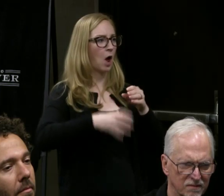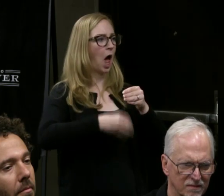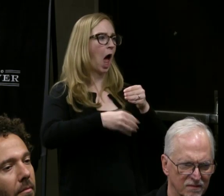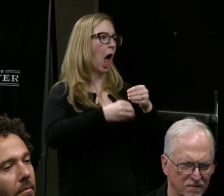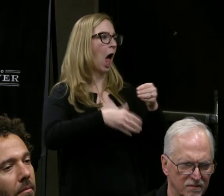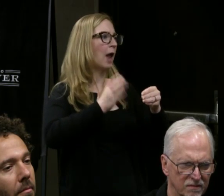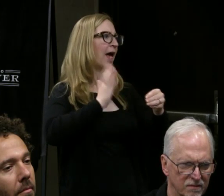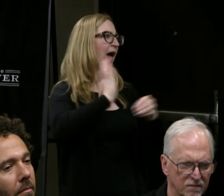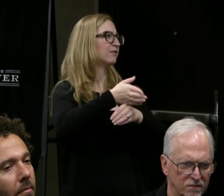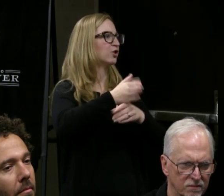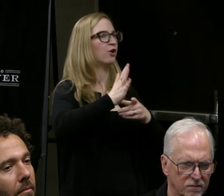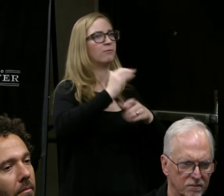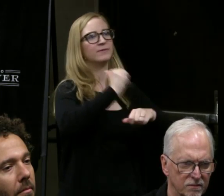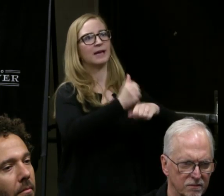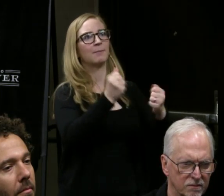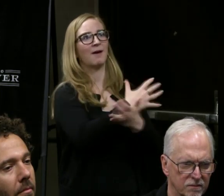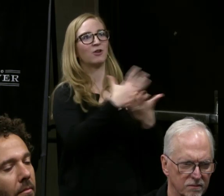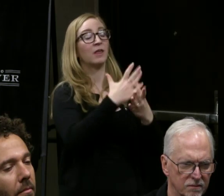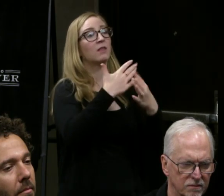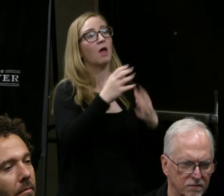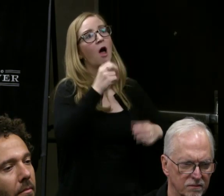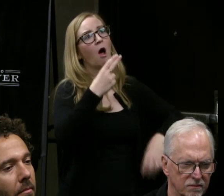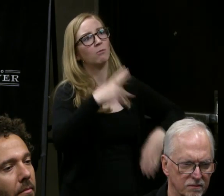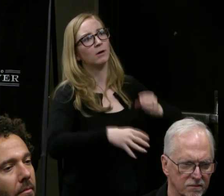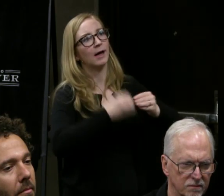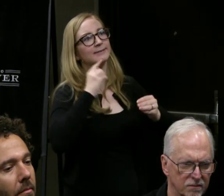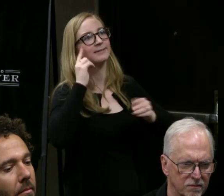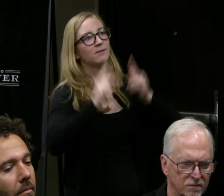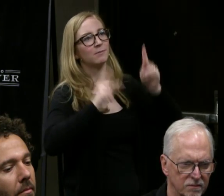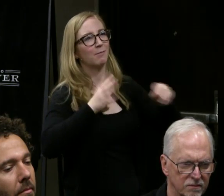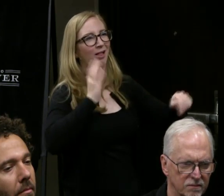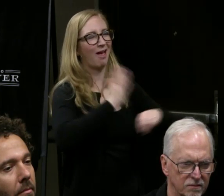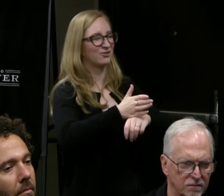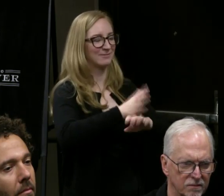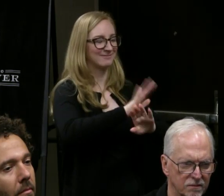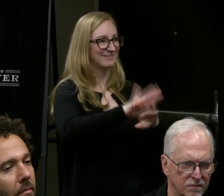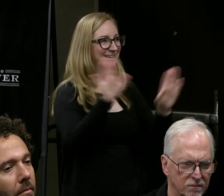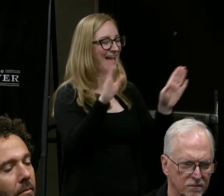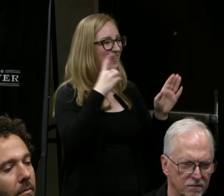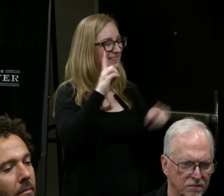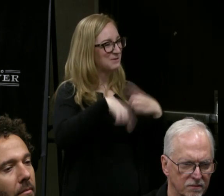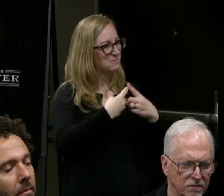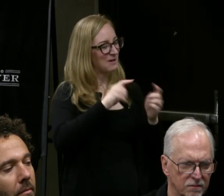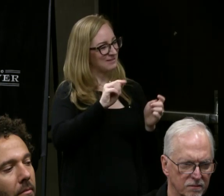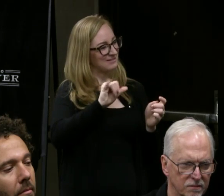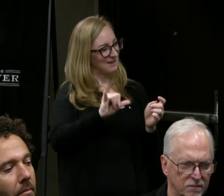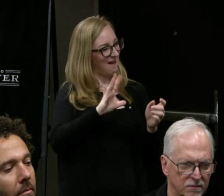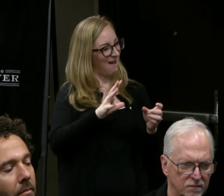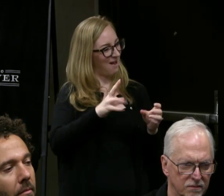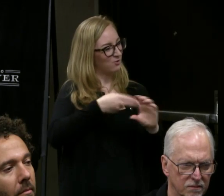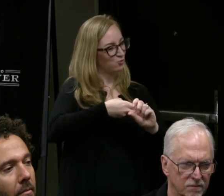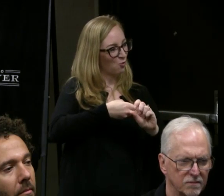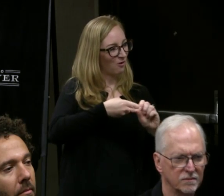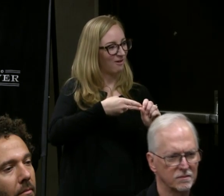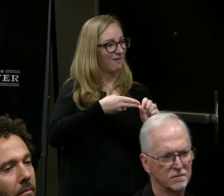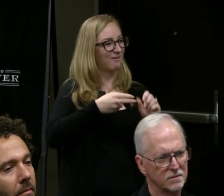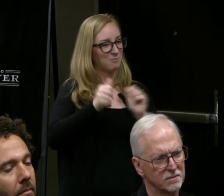because when Ty joined the performing ensemble